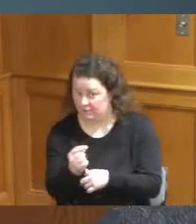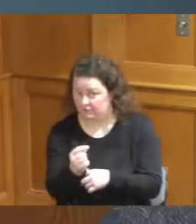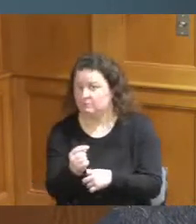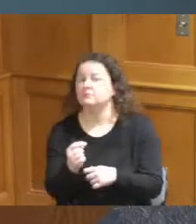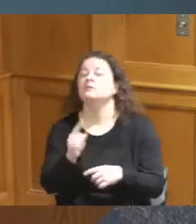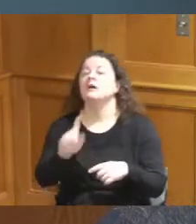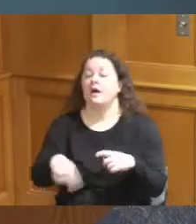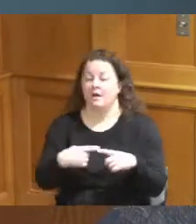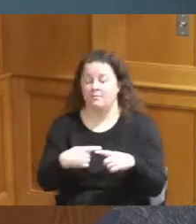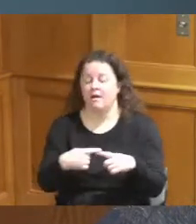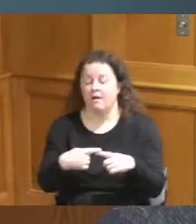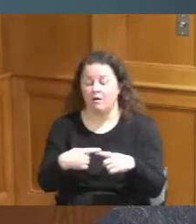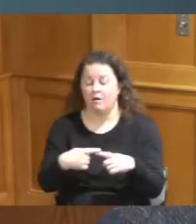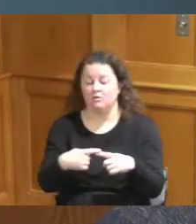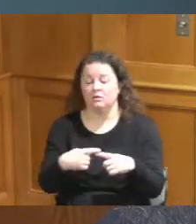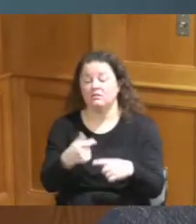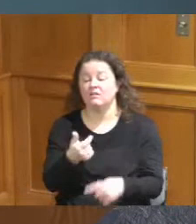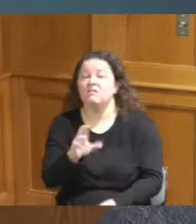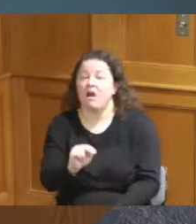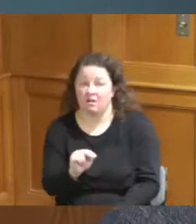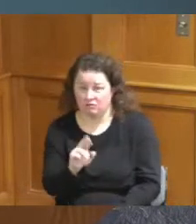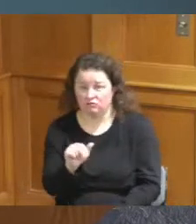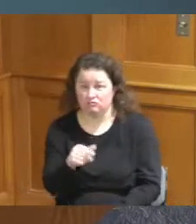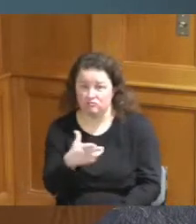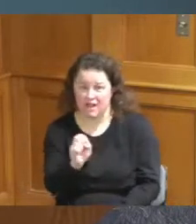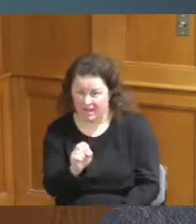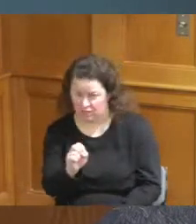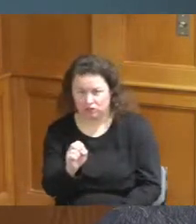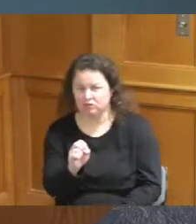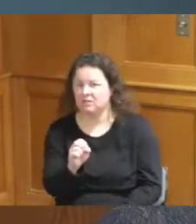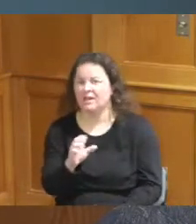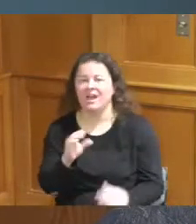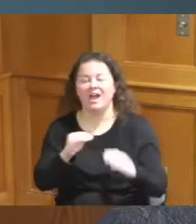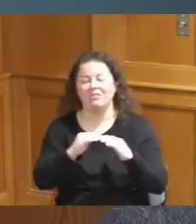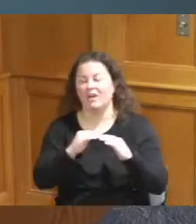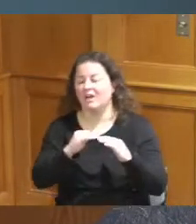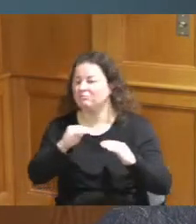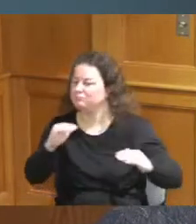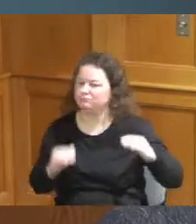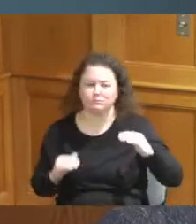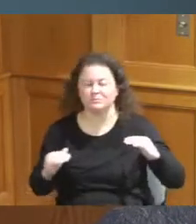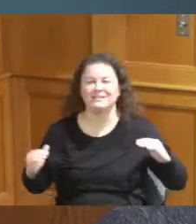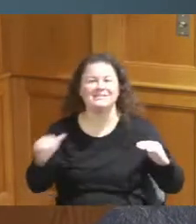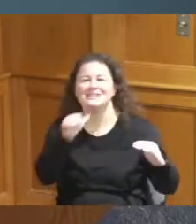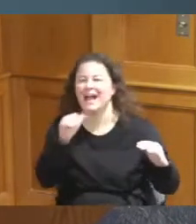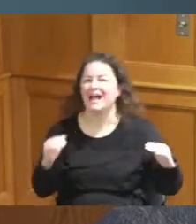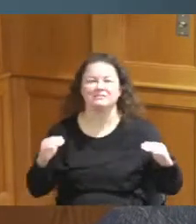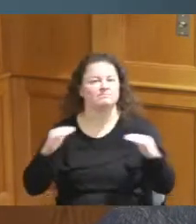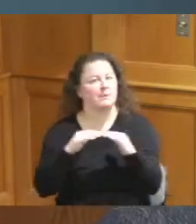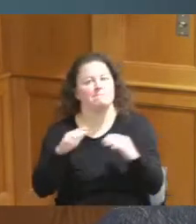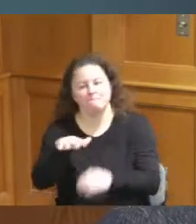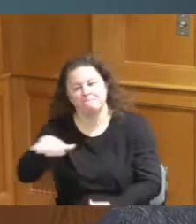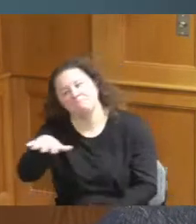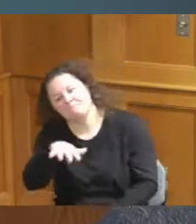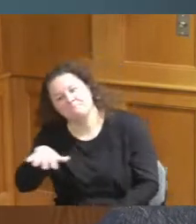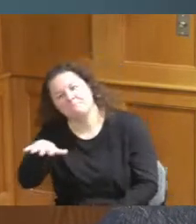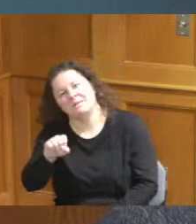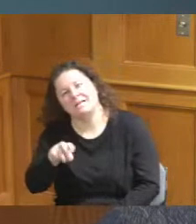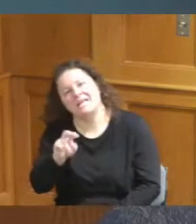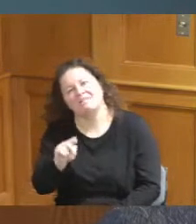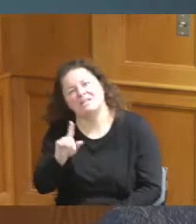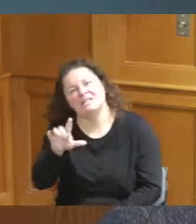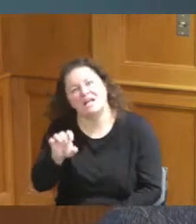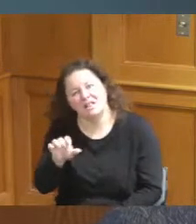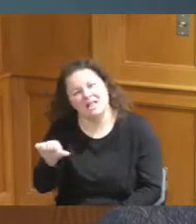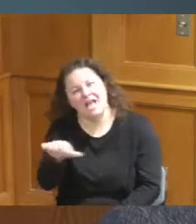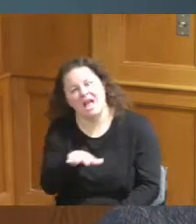Injustice that is taking place in our County that is located in Evendale but effects also